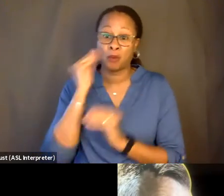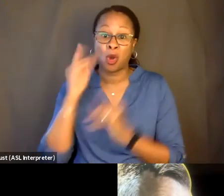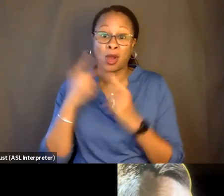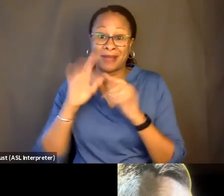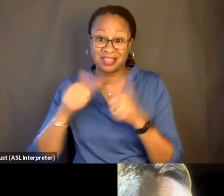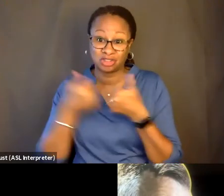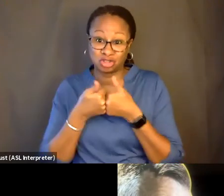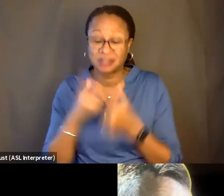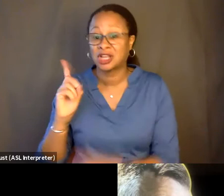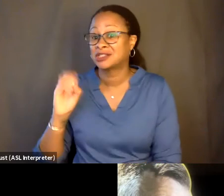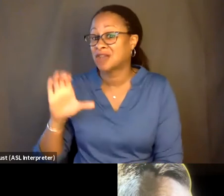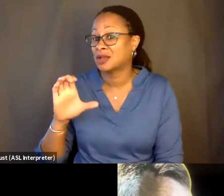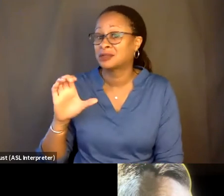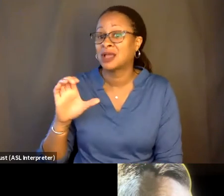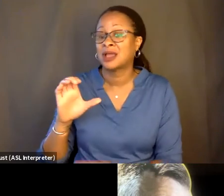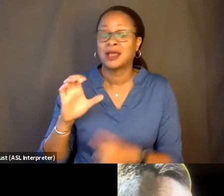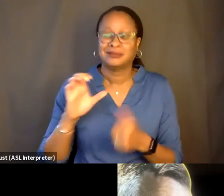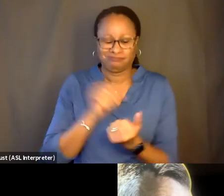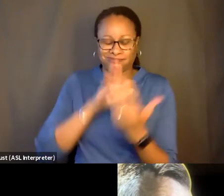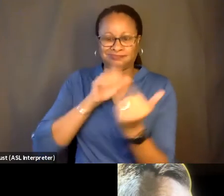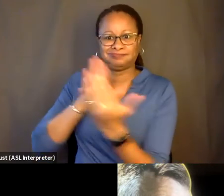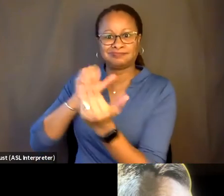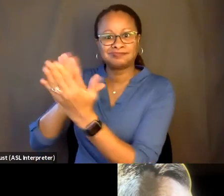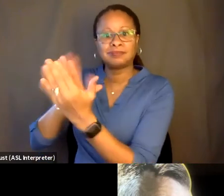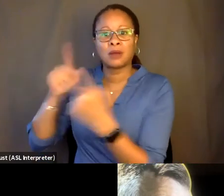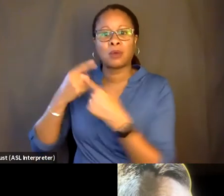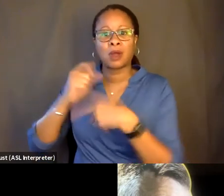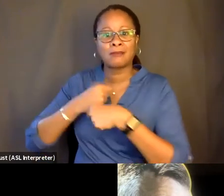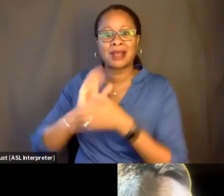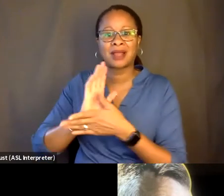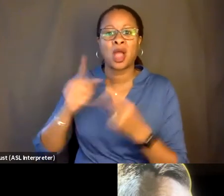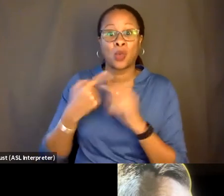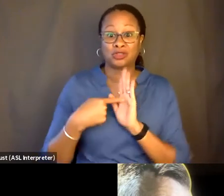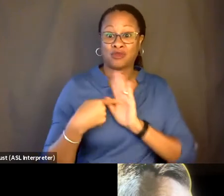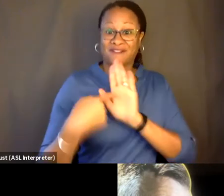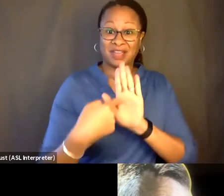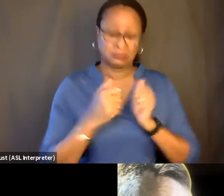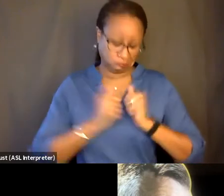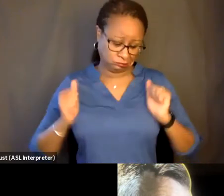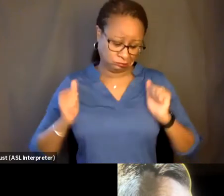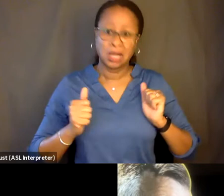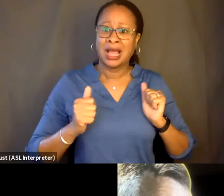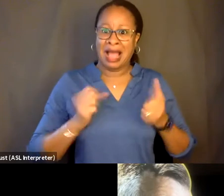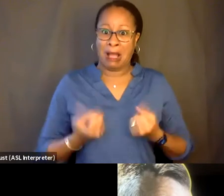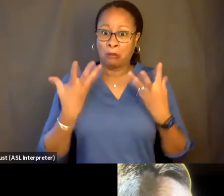documentary-- documentarians face in terms of, you know, when to reveal themselves on camera, how much to reveal, you know,